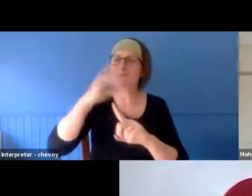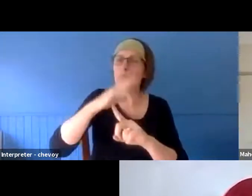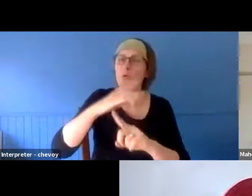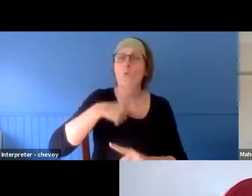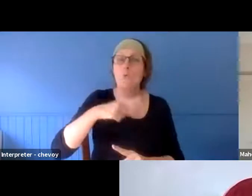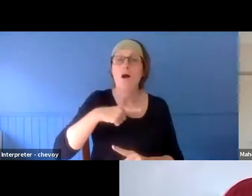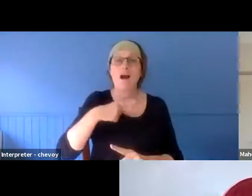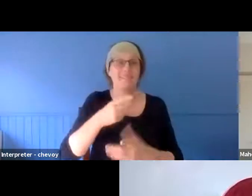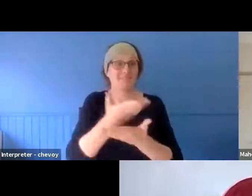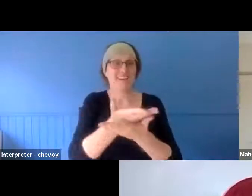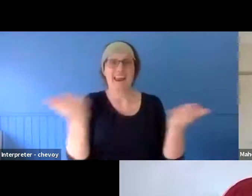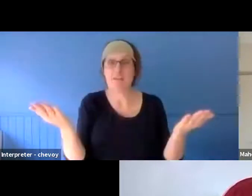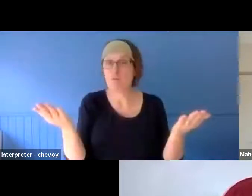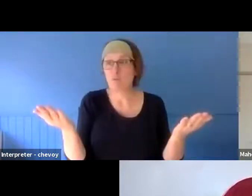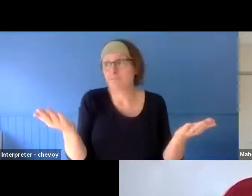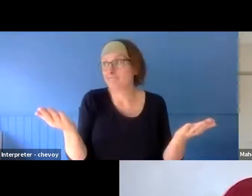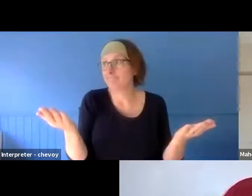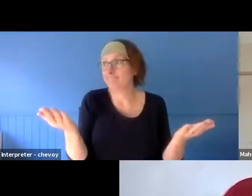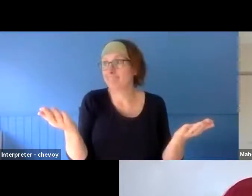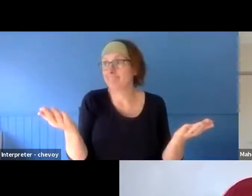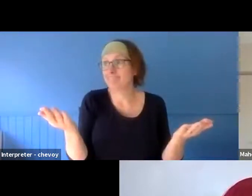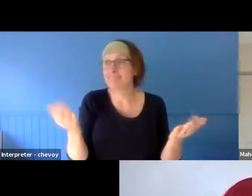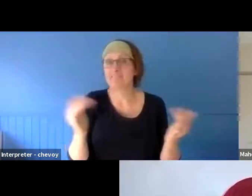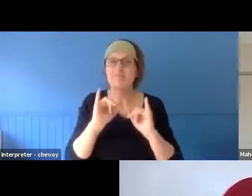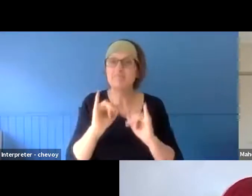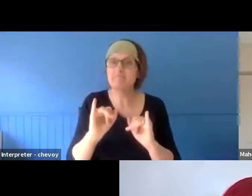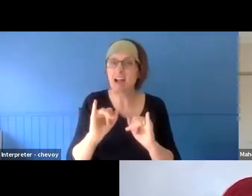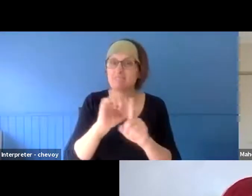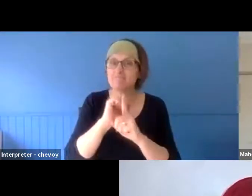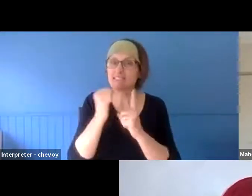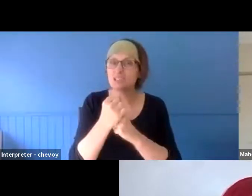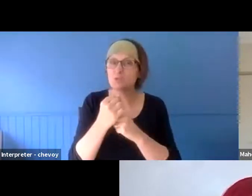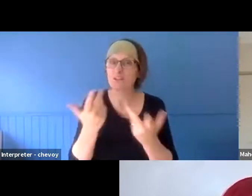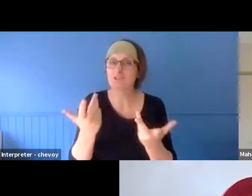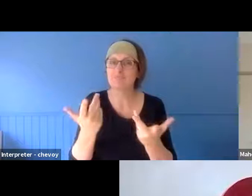Like, not a bad state, but a state, and a lot of - it was very clear